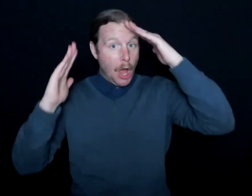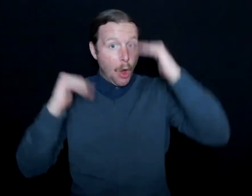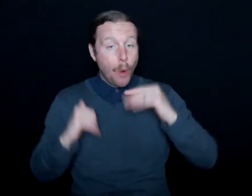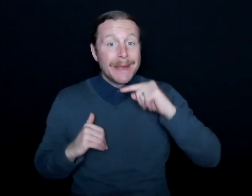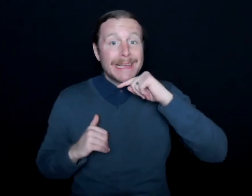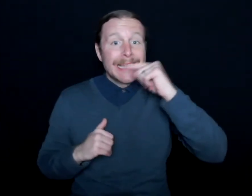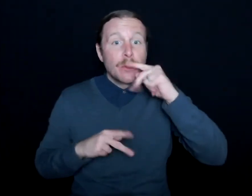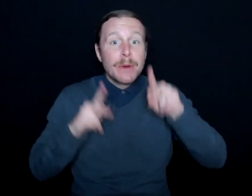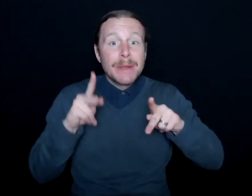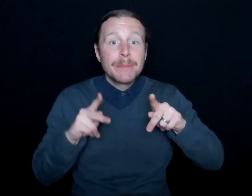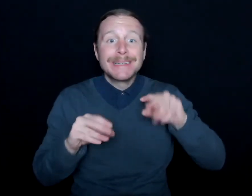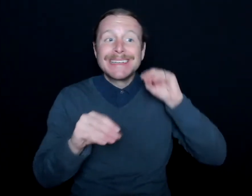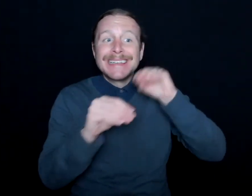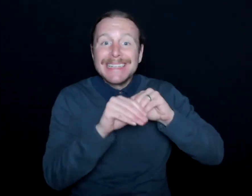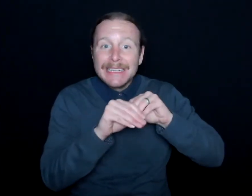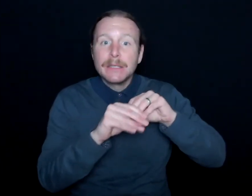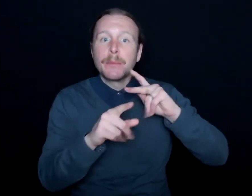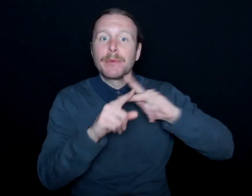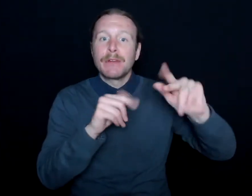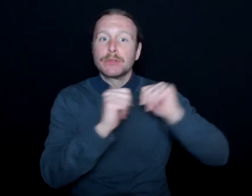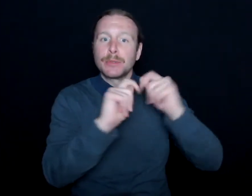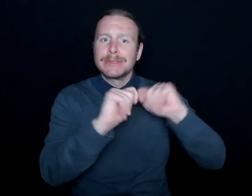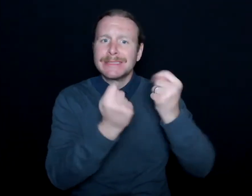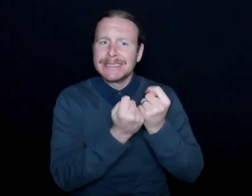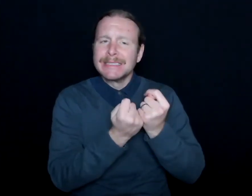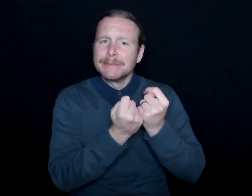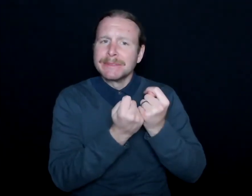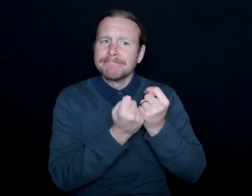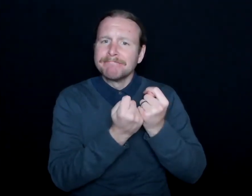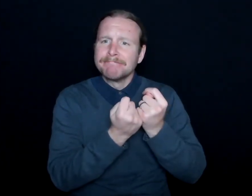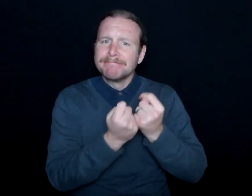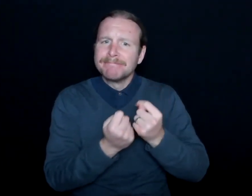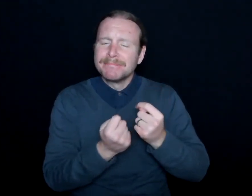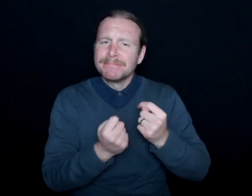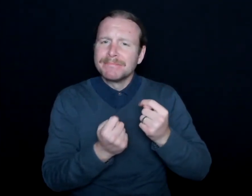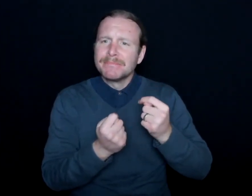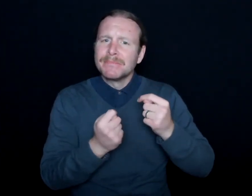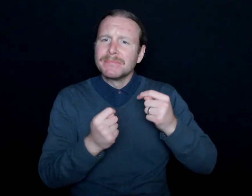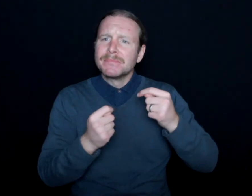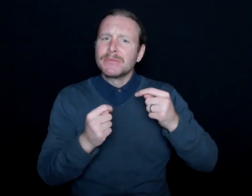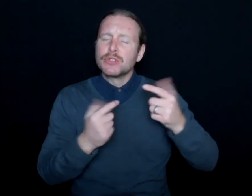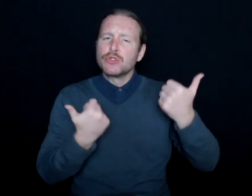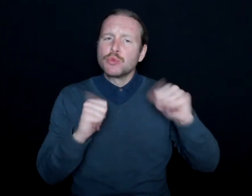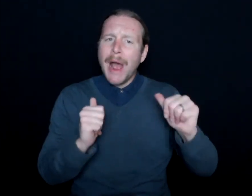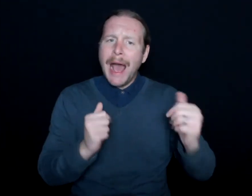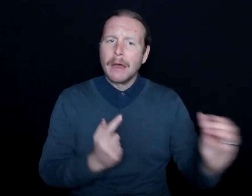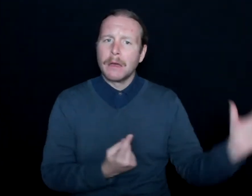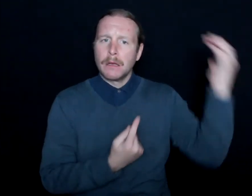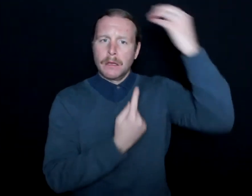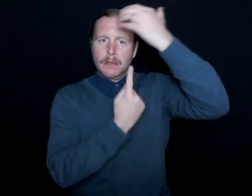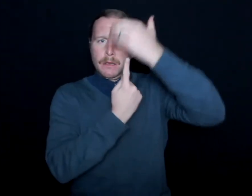that work with sports teams to just take a walk in someone's shoes where you don't have access.